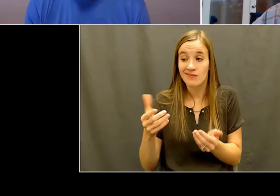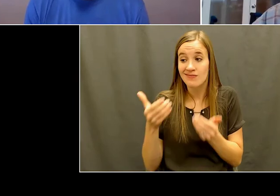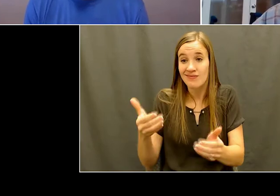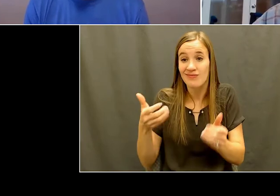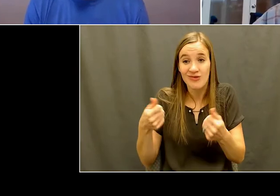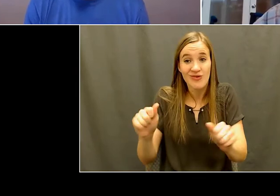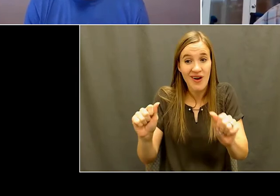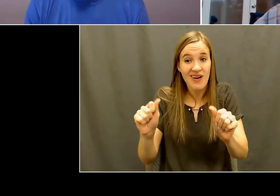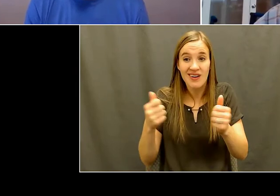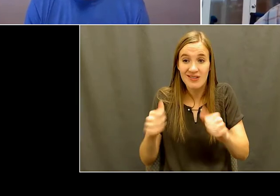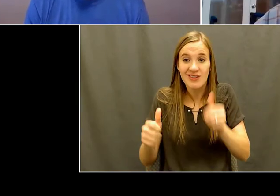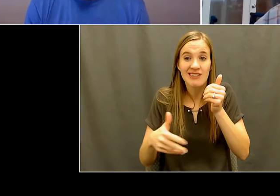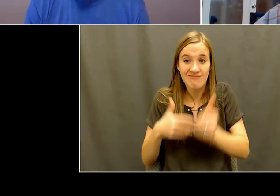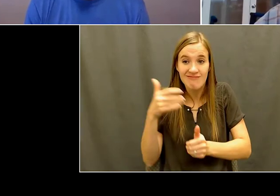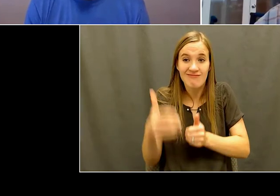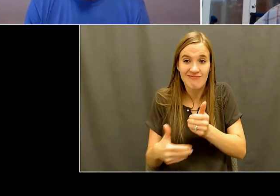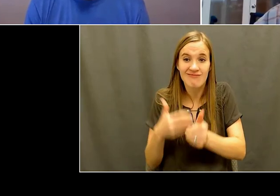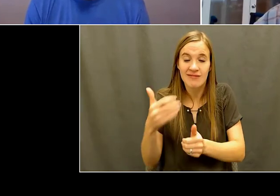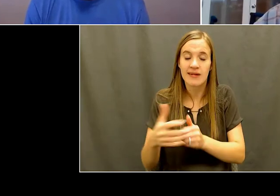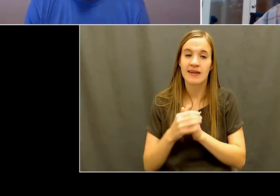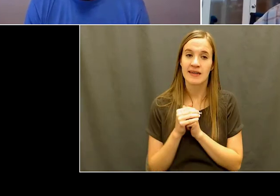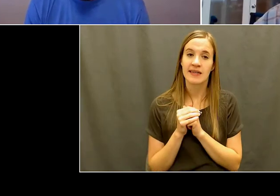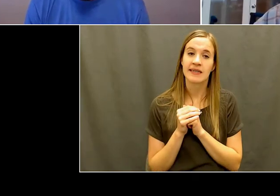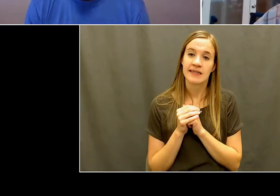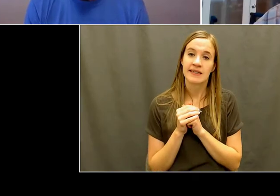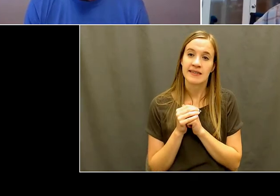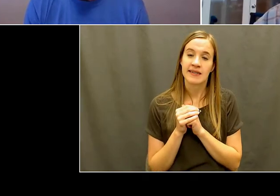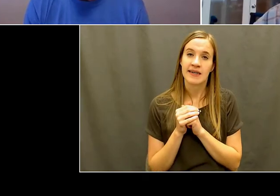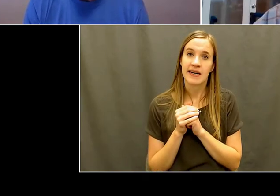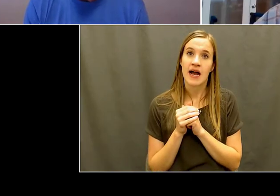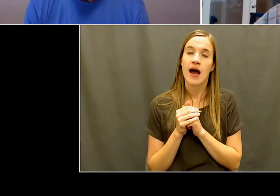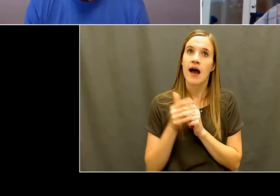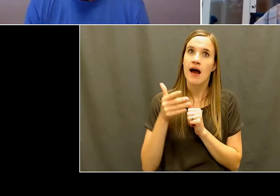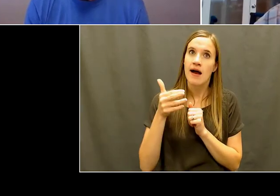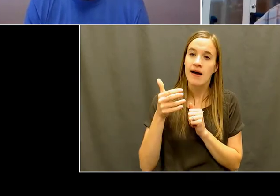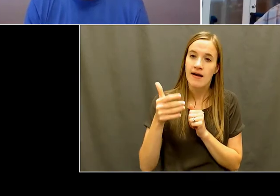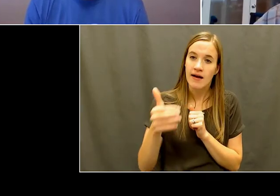was once, once the kids were able to show families or